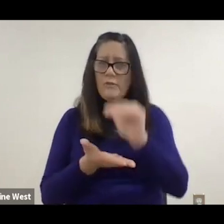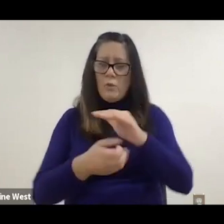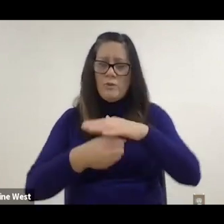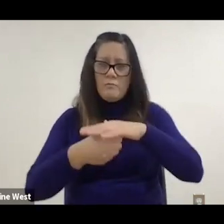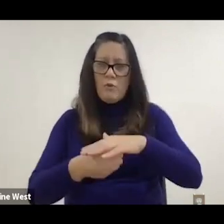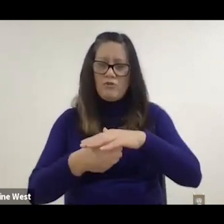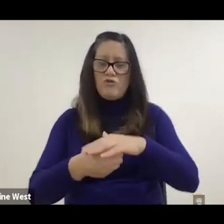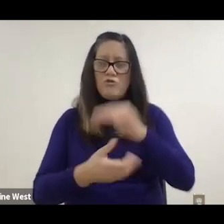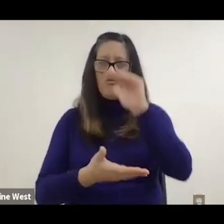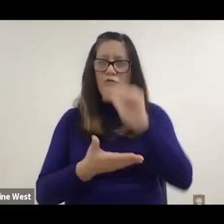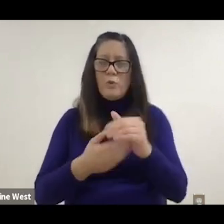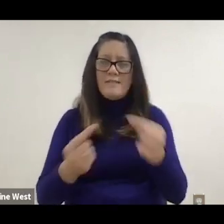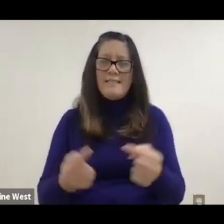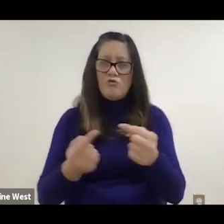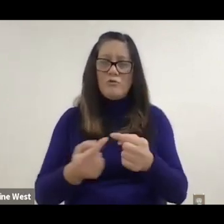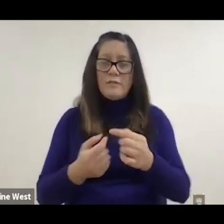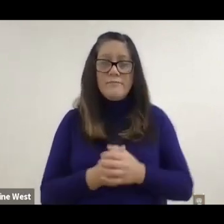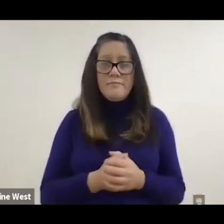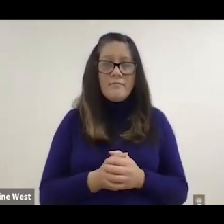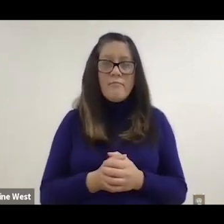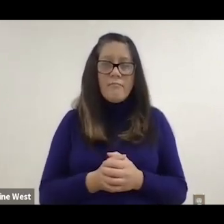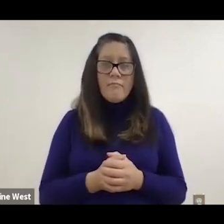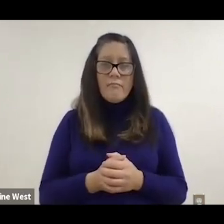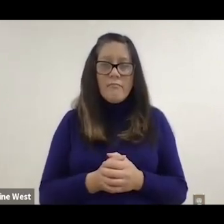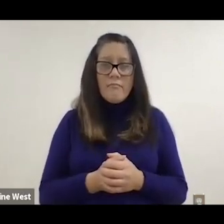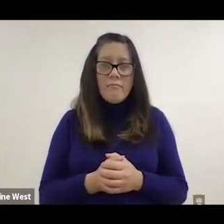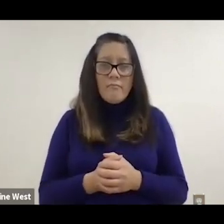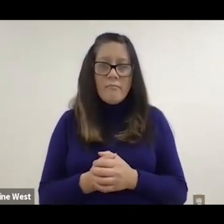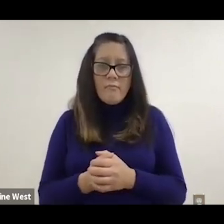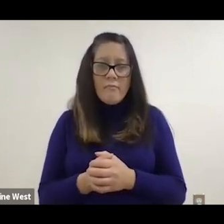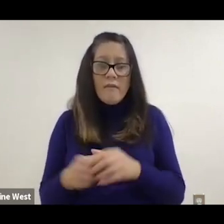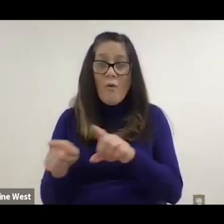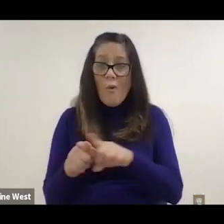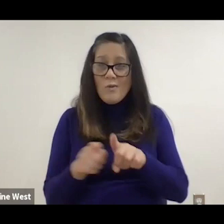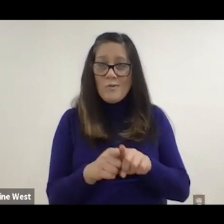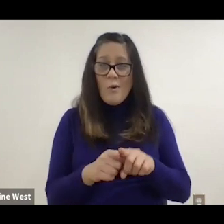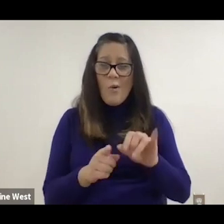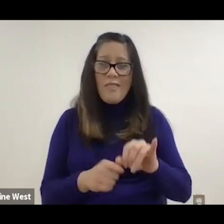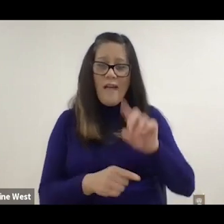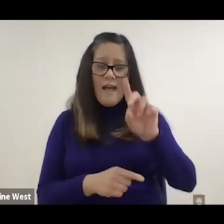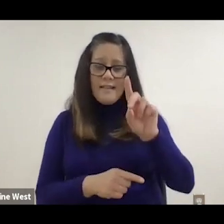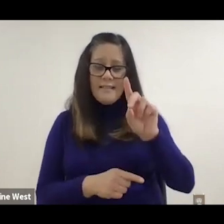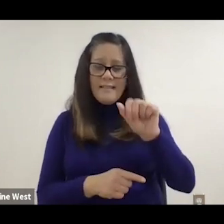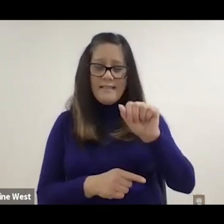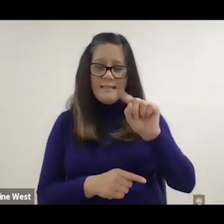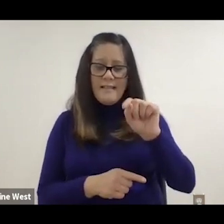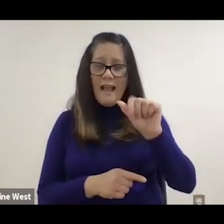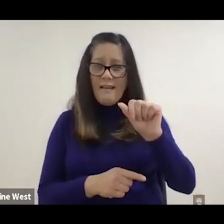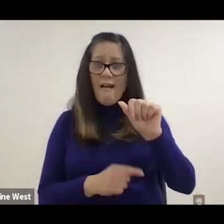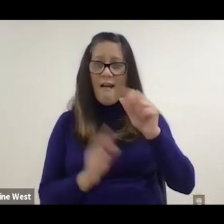The other thing about it could be cloud connected so they can share that data with their clinician or